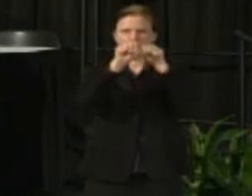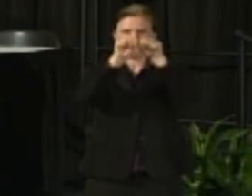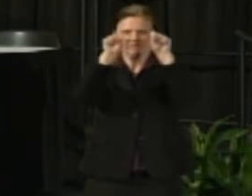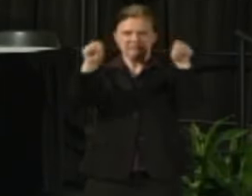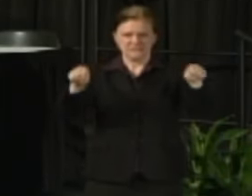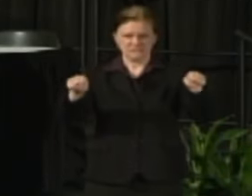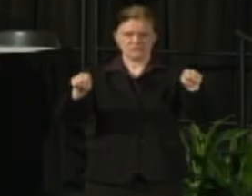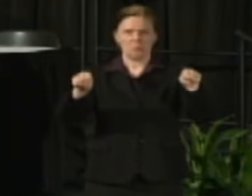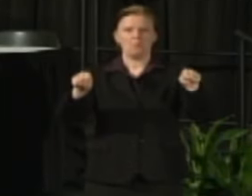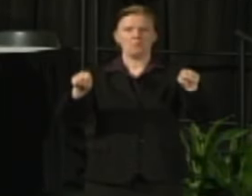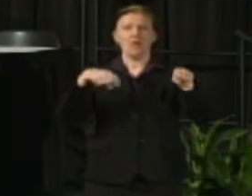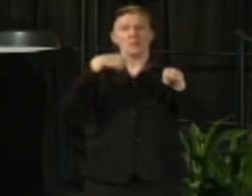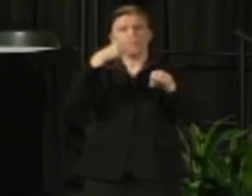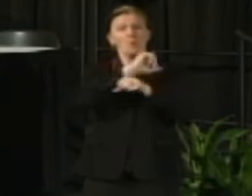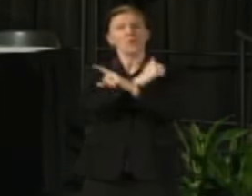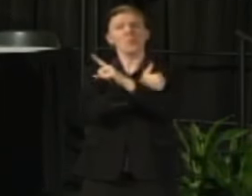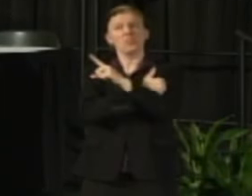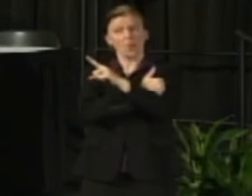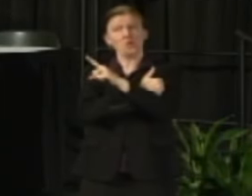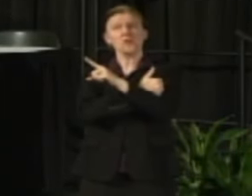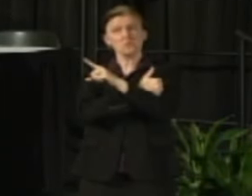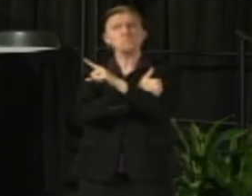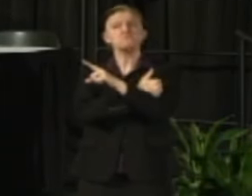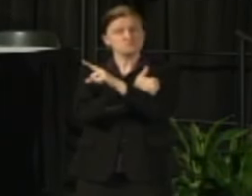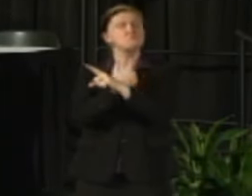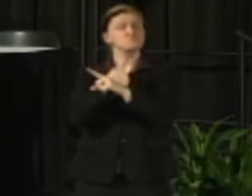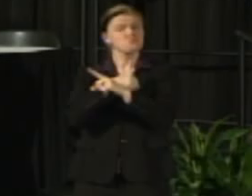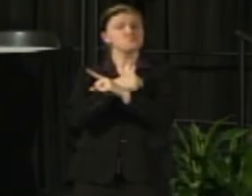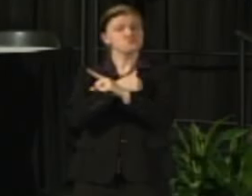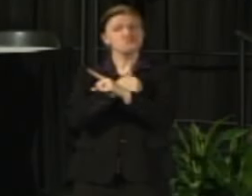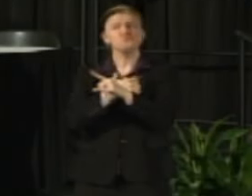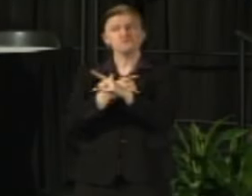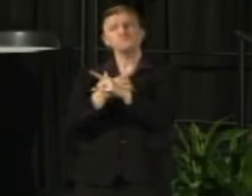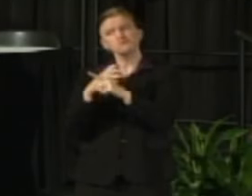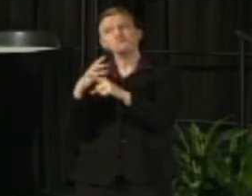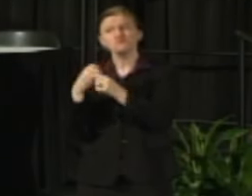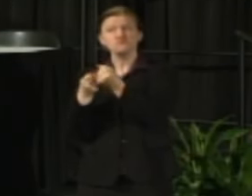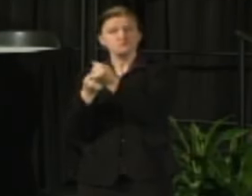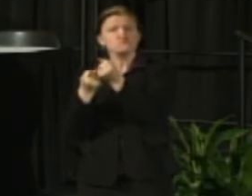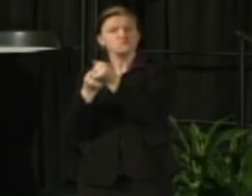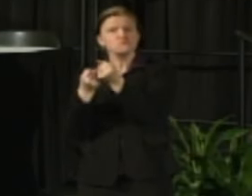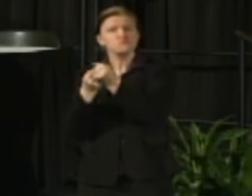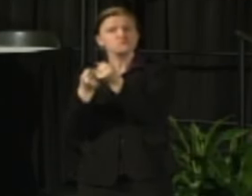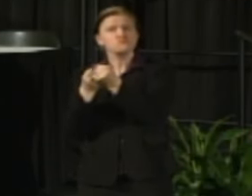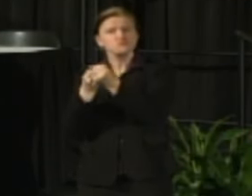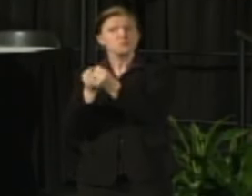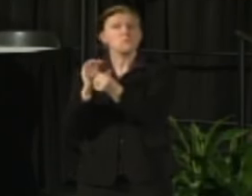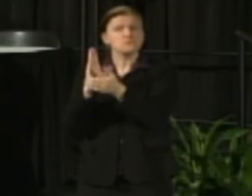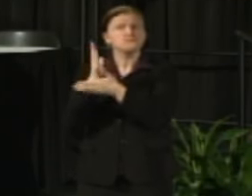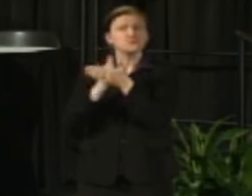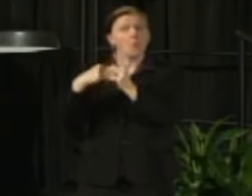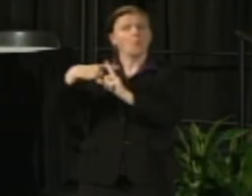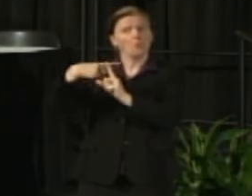That model does seem to have across the discussion some level of support. There seems to be some momentum behind that.